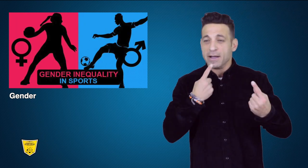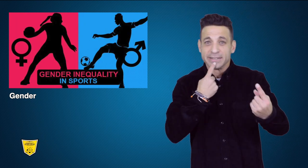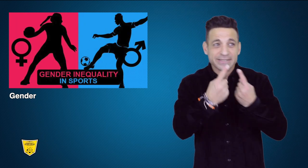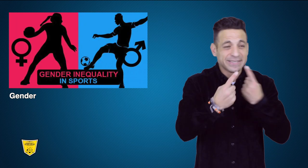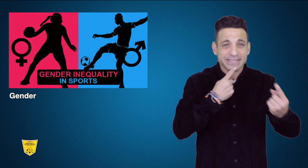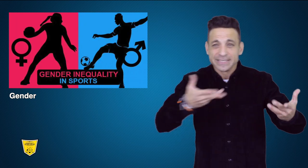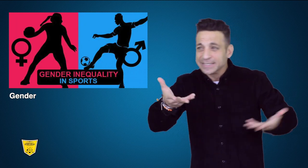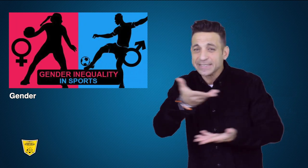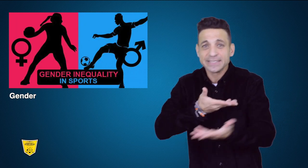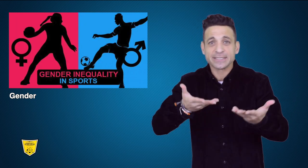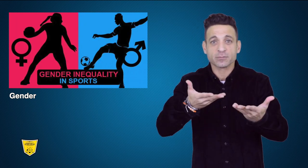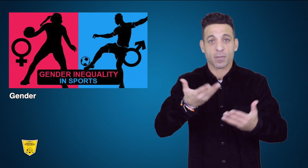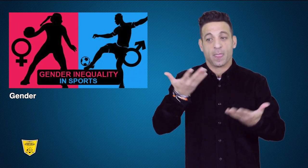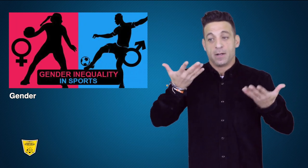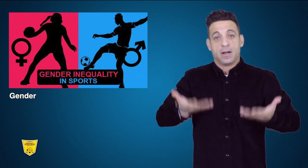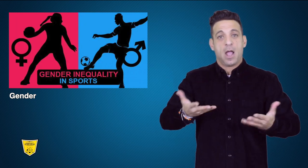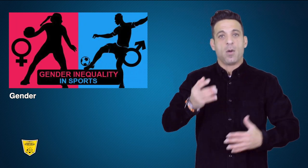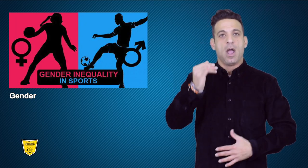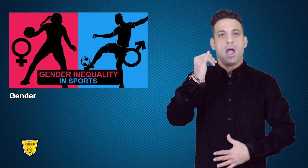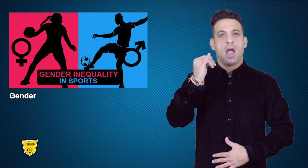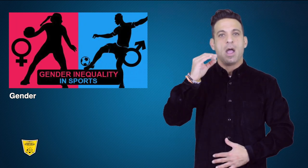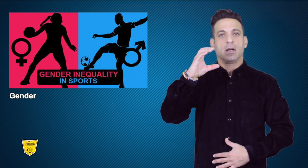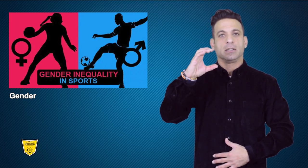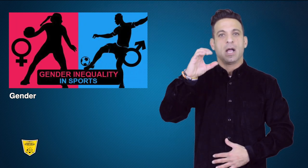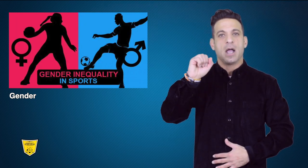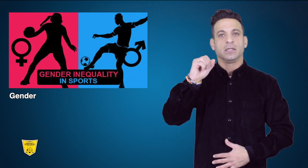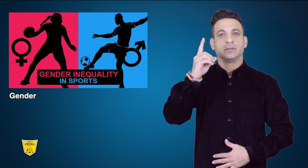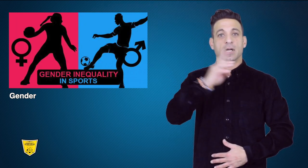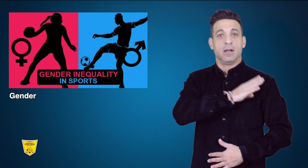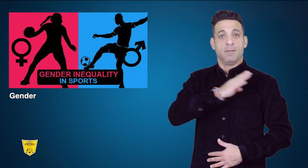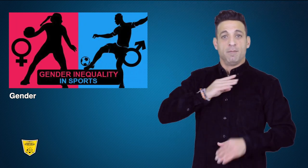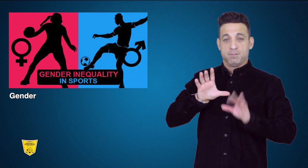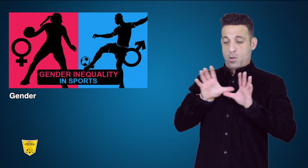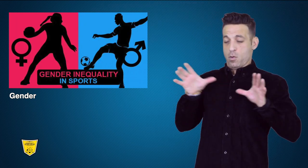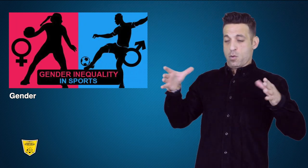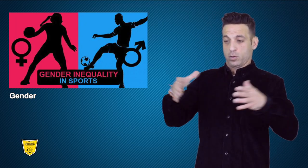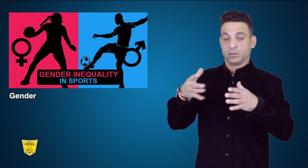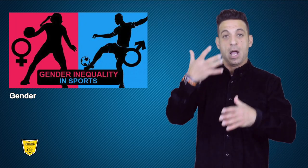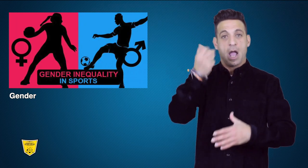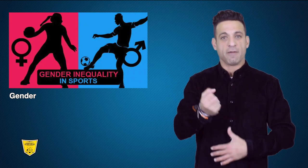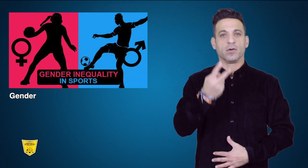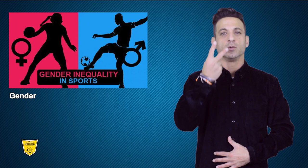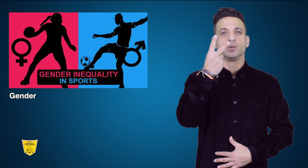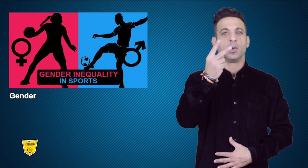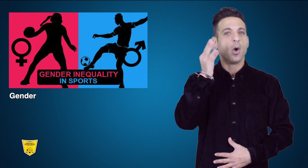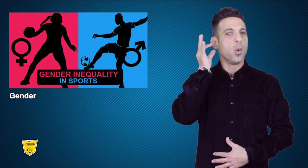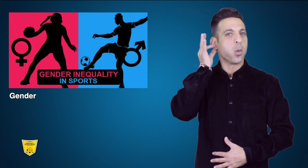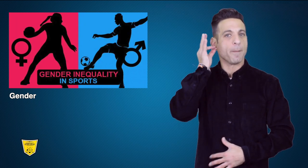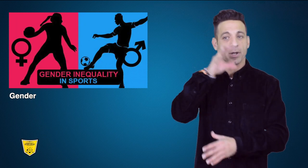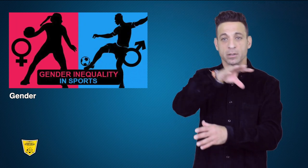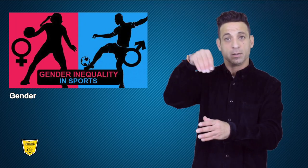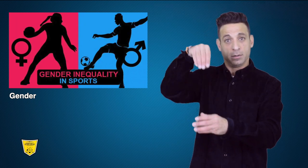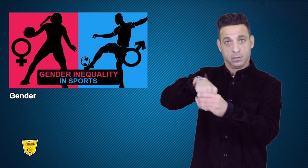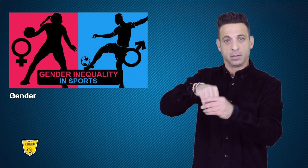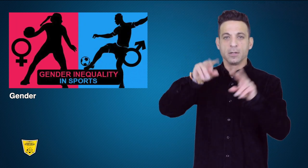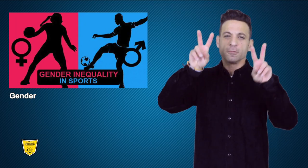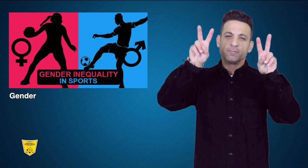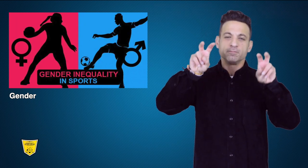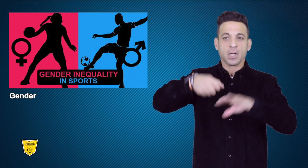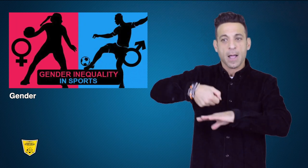Two women are currently on the entire ICSD Board which is also the